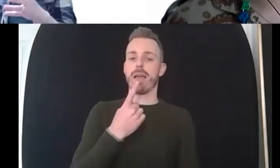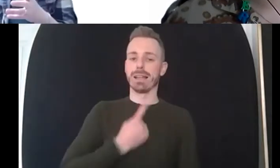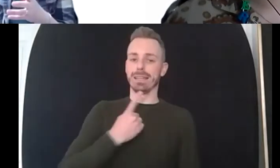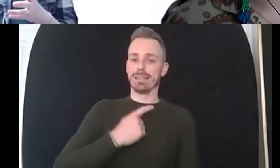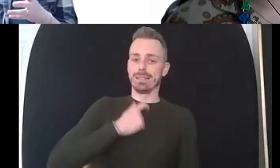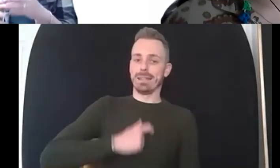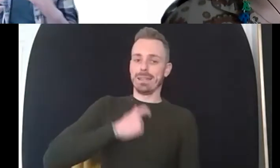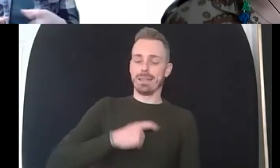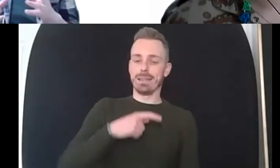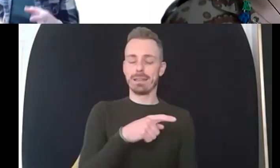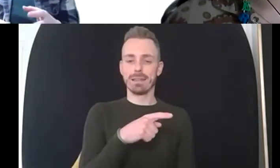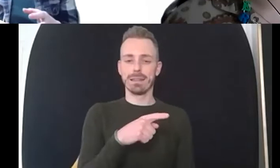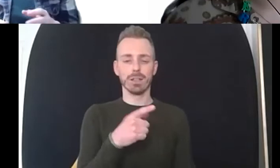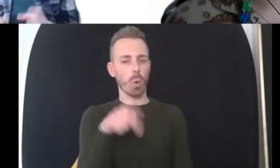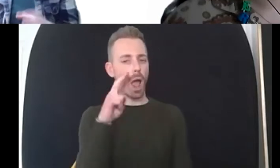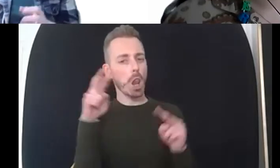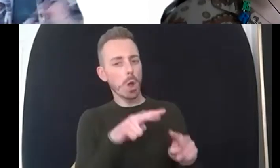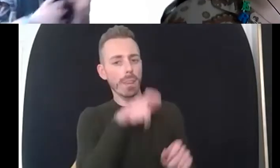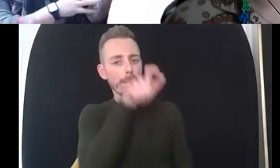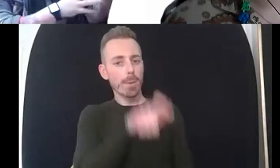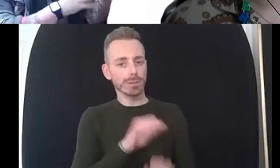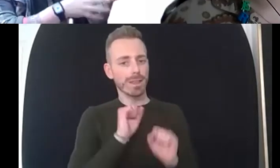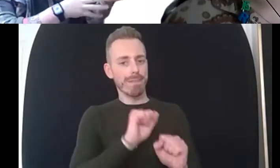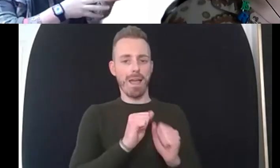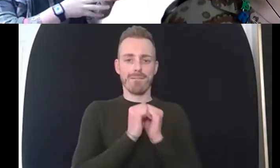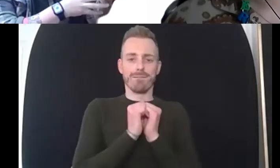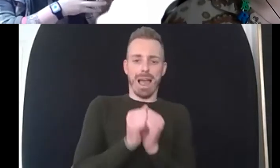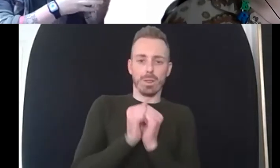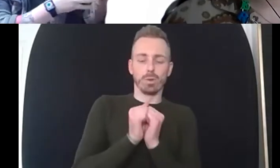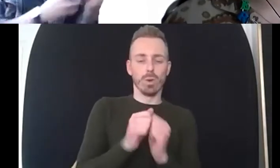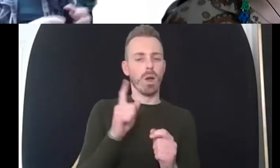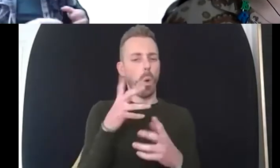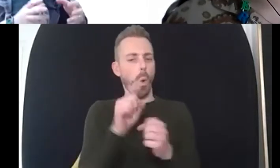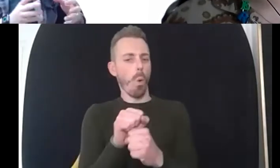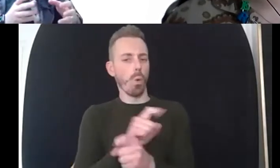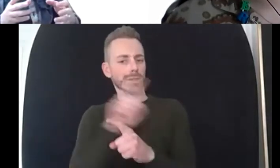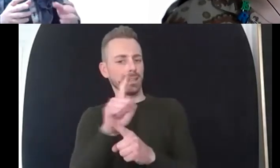on their personal values i'll come back to that maybe in a moment or two yeah and um and there's